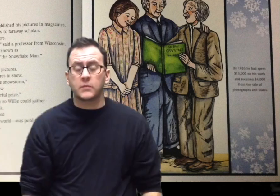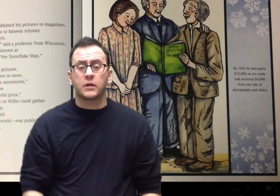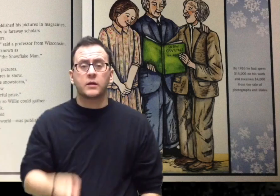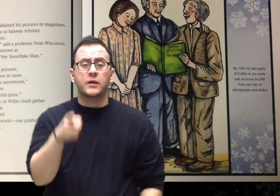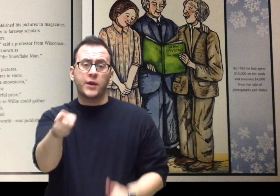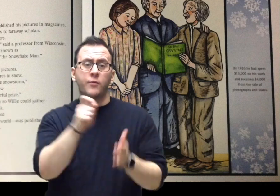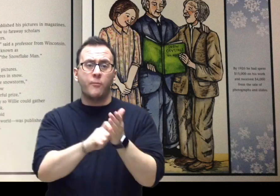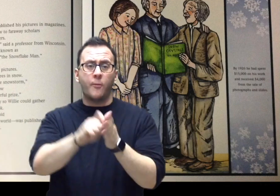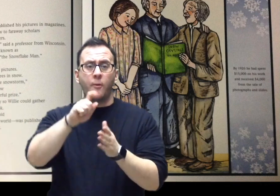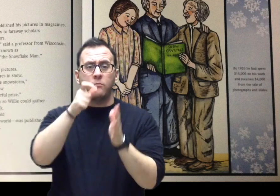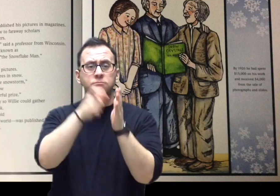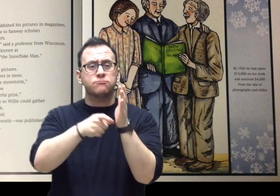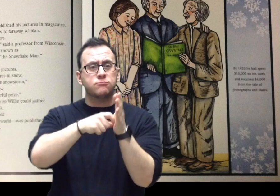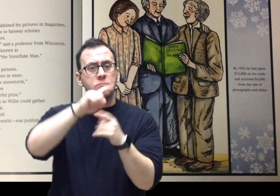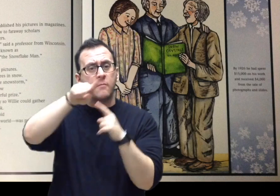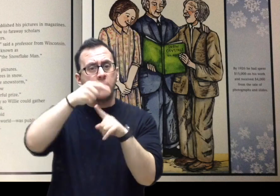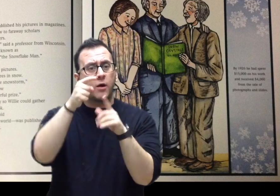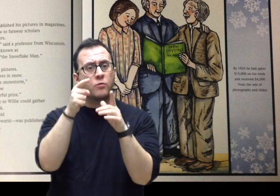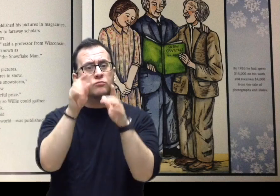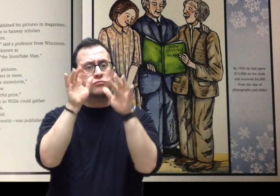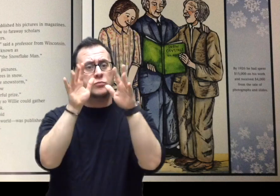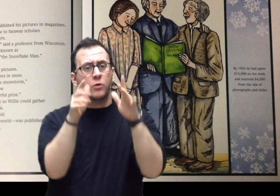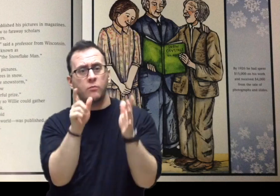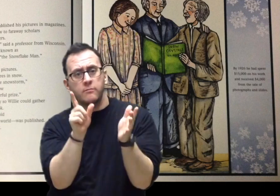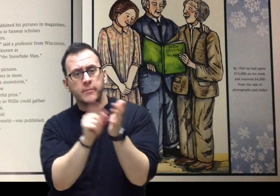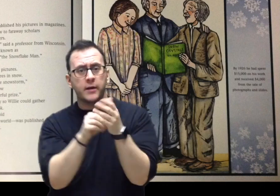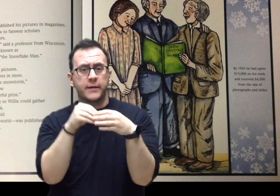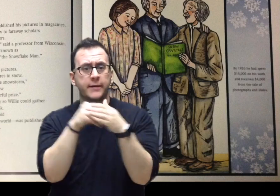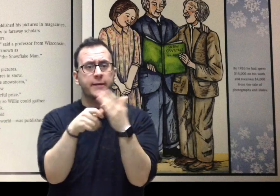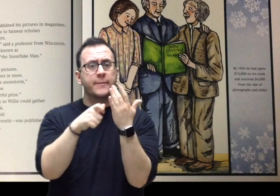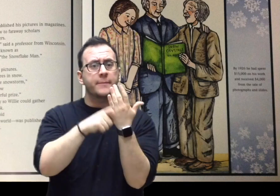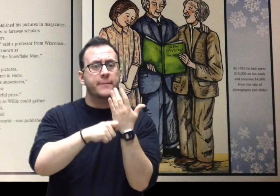Central Story: He wrote about snow and published his pictures in magazines.